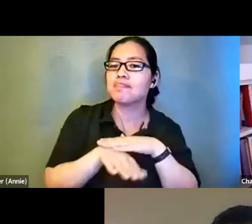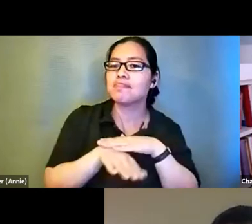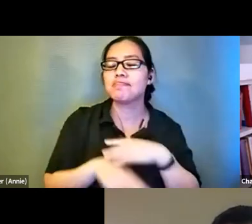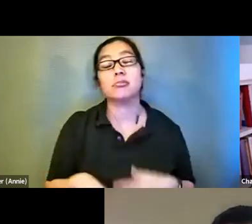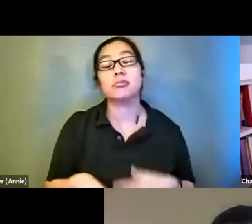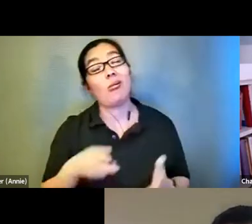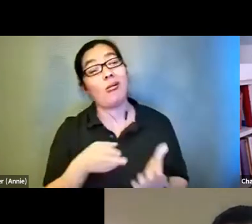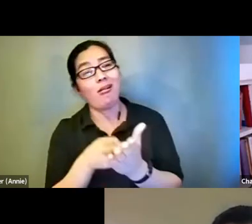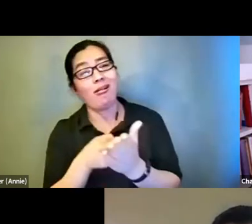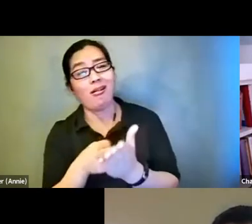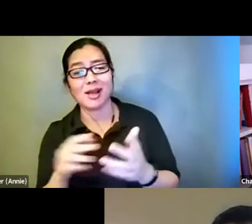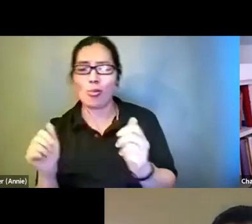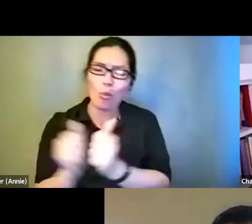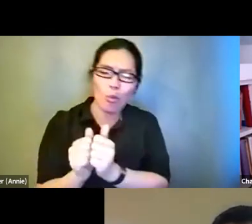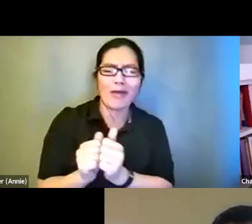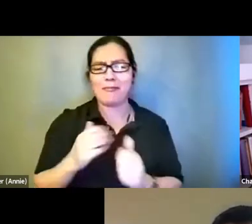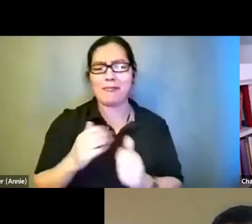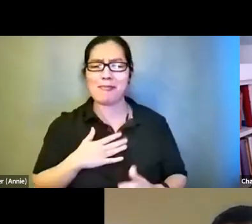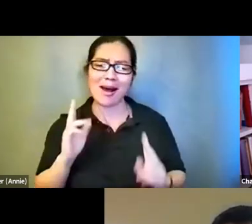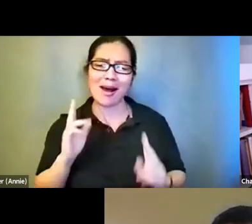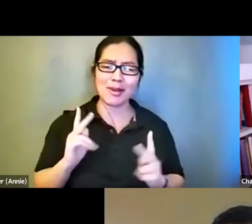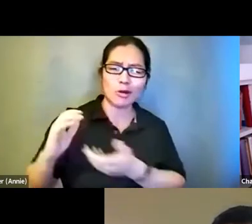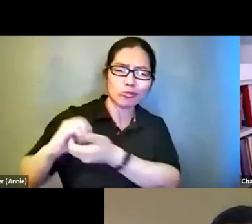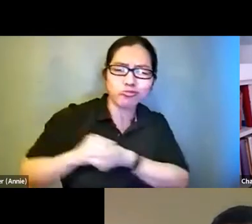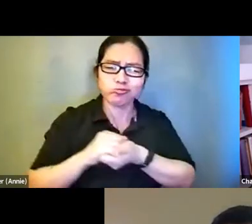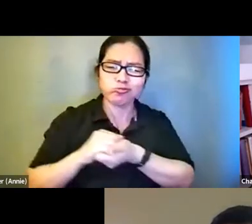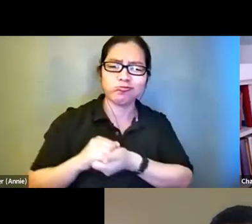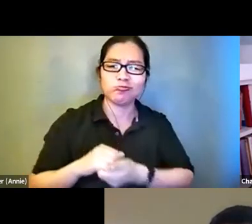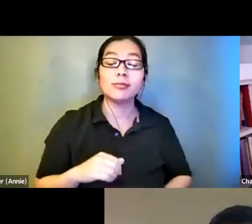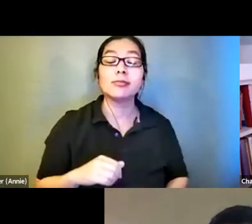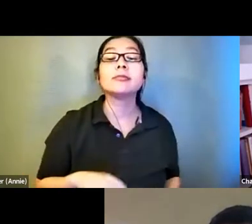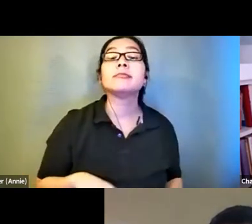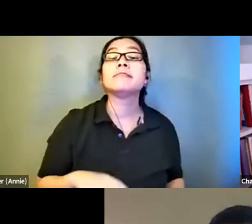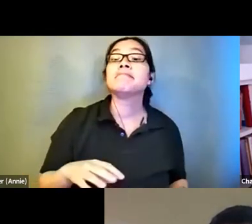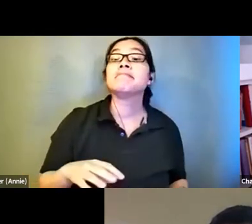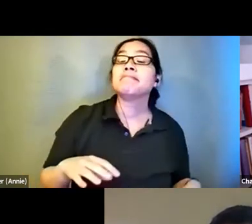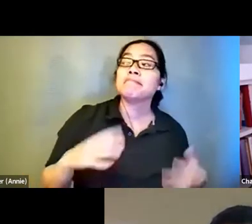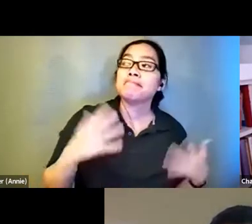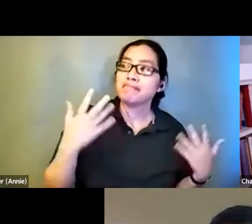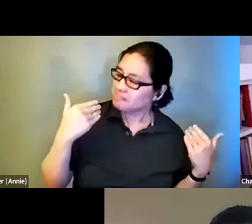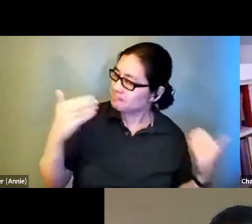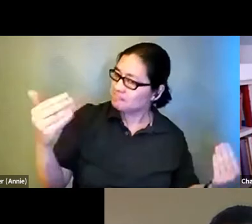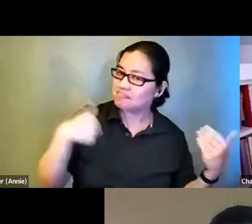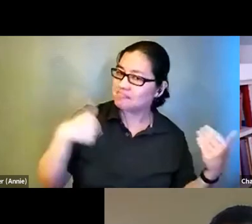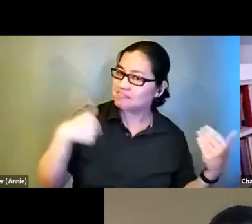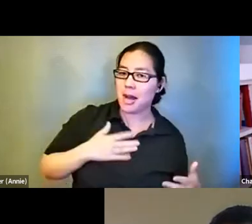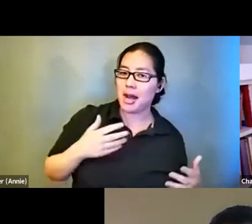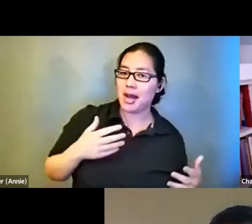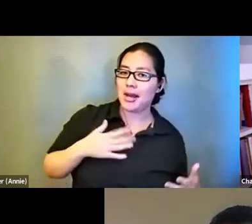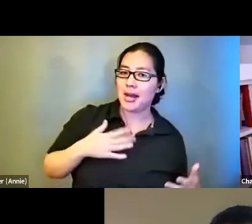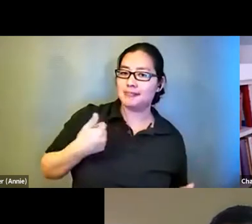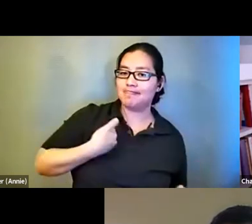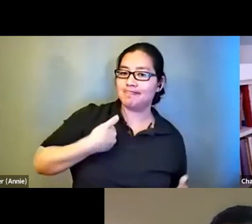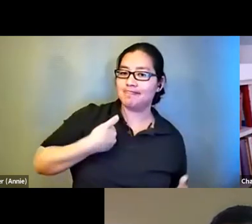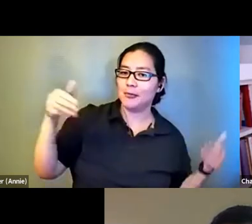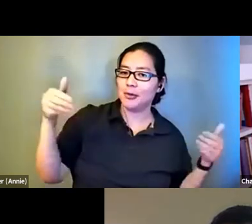m with my people. Let me run down and do my introduction, my self-introduction. My name is